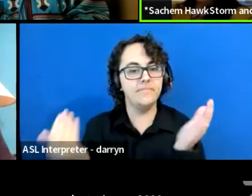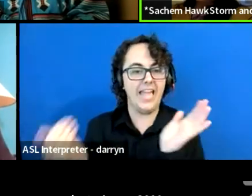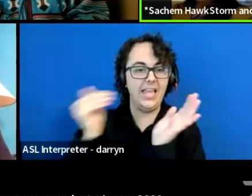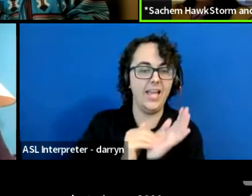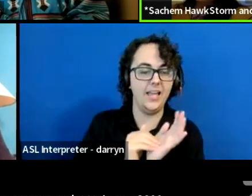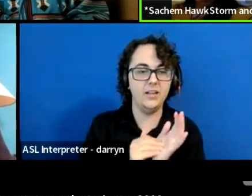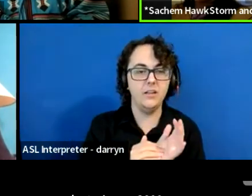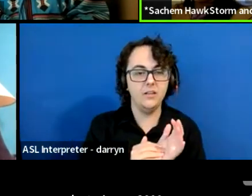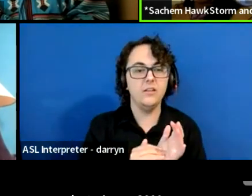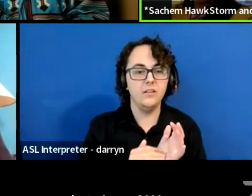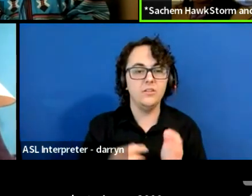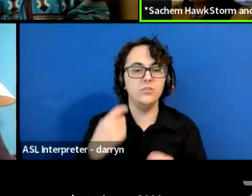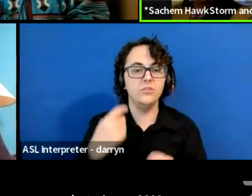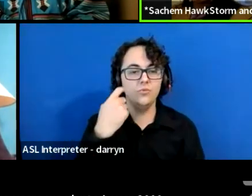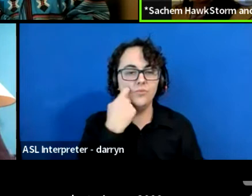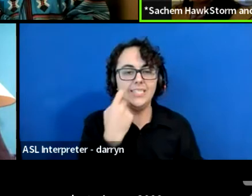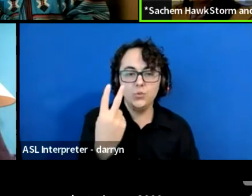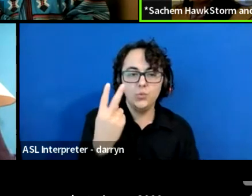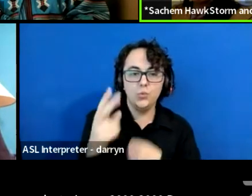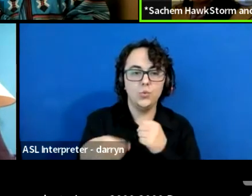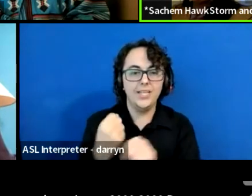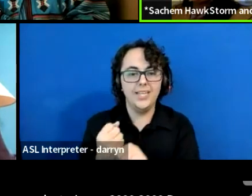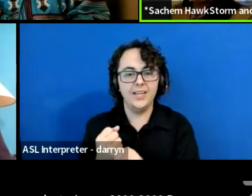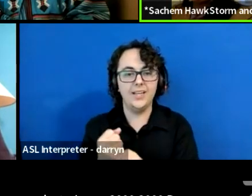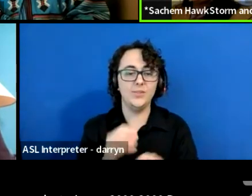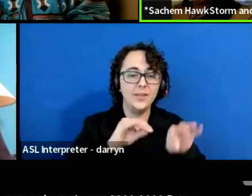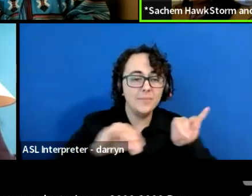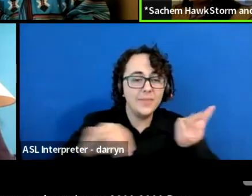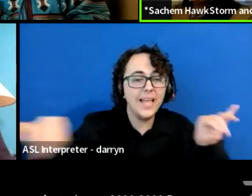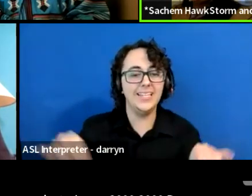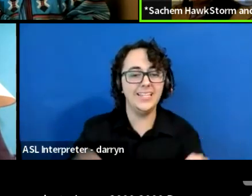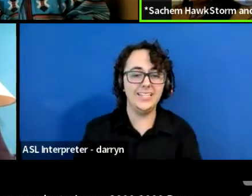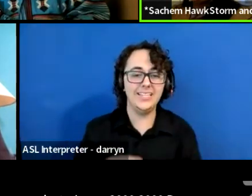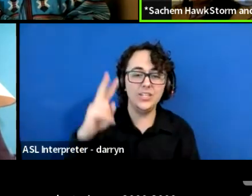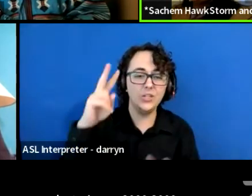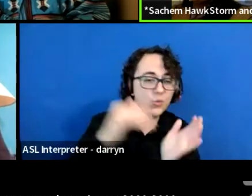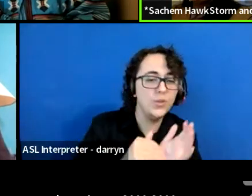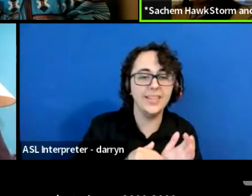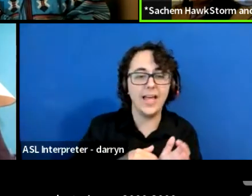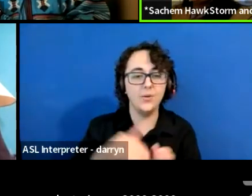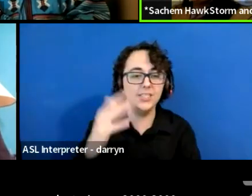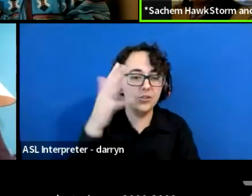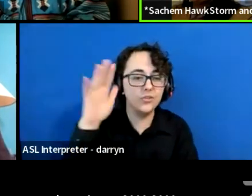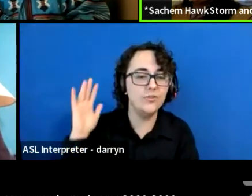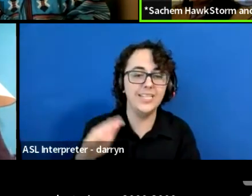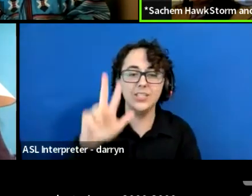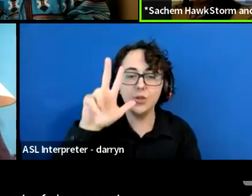and 1000 ramps and six pounds of ginseng seed and a bunch of things.